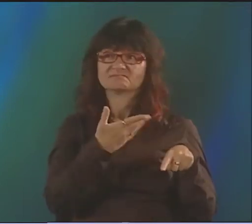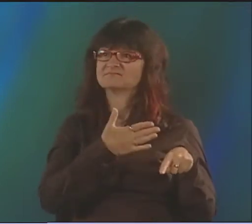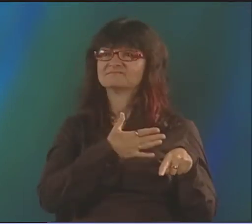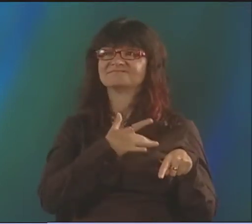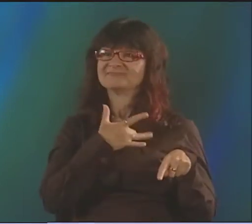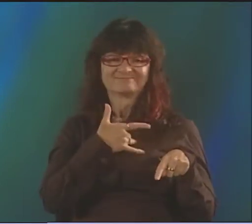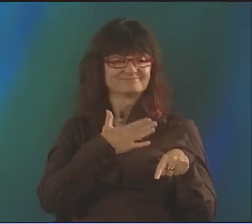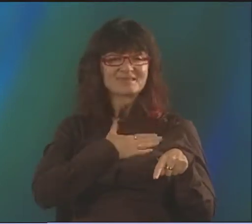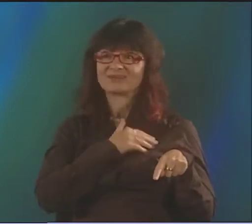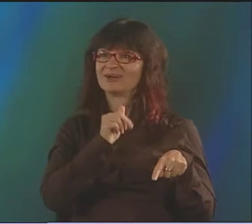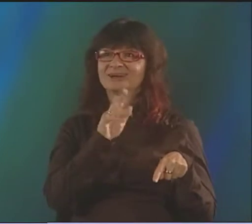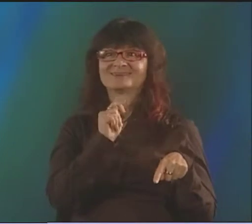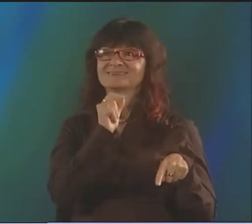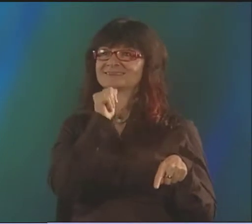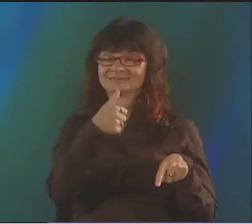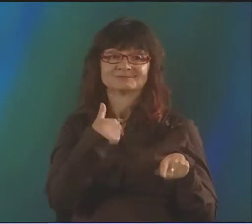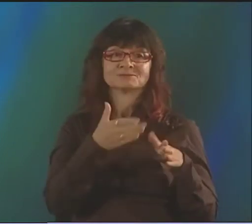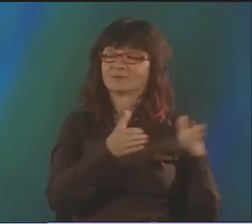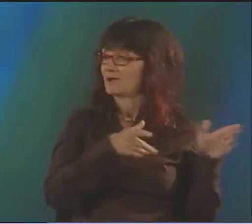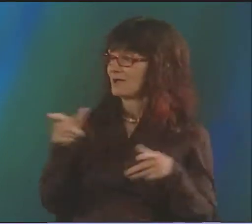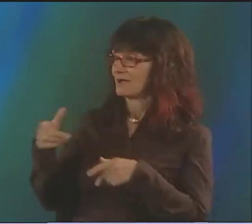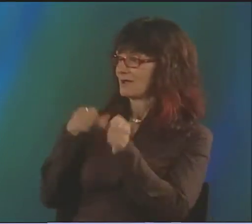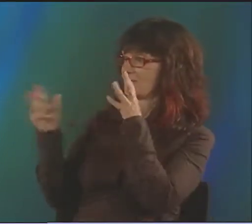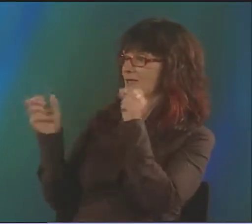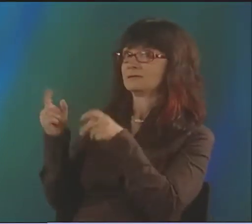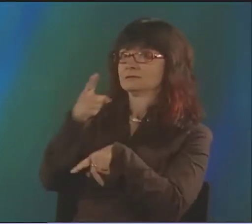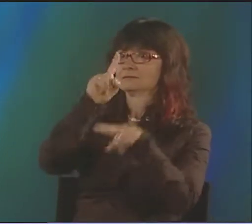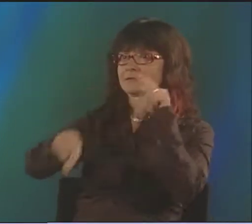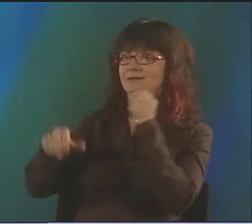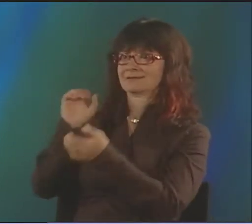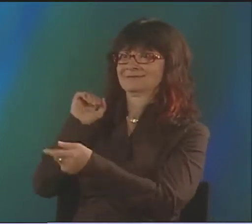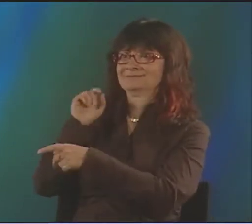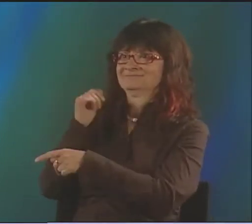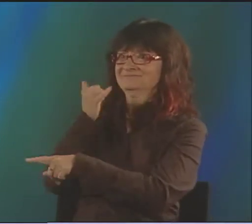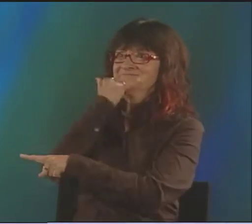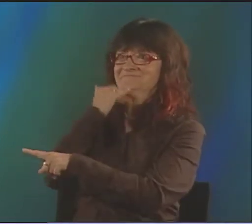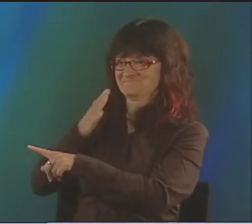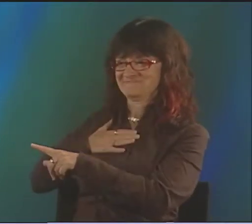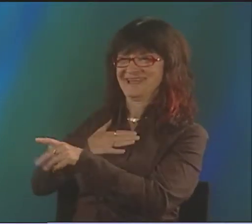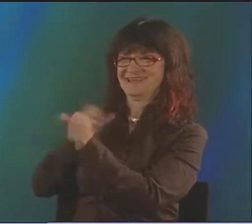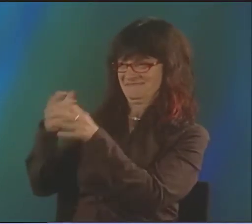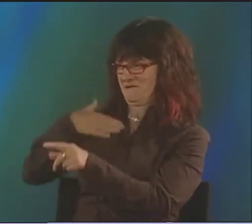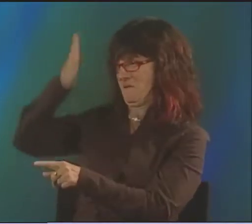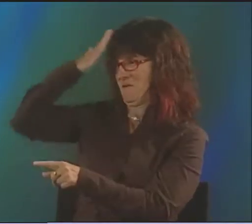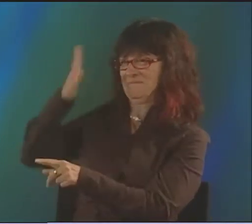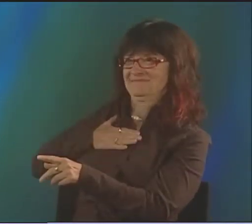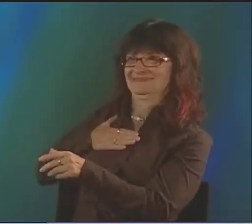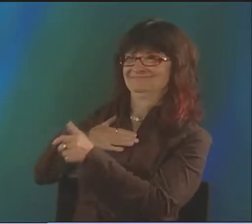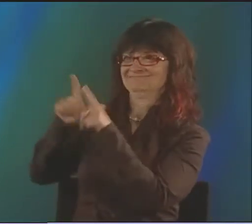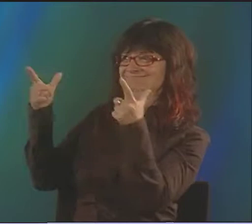WHERE'S THE ART IN THAT? BUT WITH SIGN LANGUAGE, NOBODY CAN TELL ME I'M WRONG. THAT'S MY STUFF, MY TURF, MY LANGUAGE,